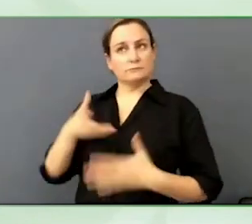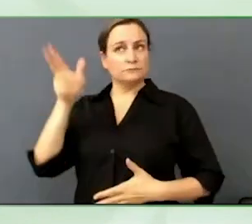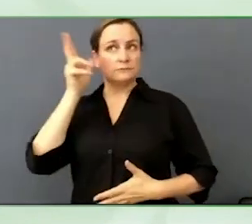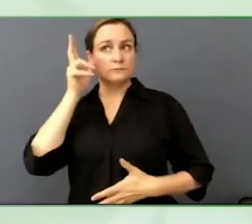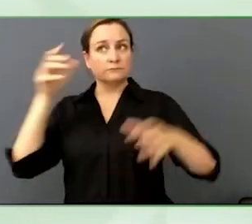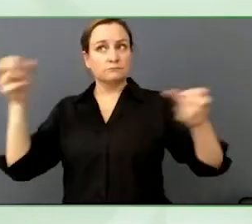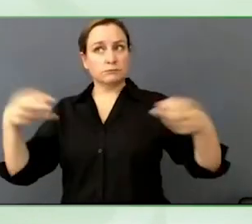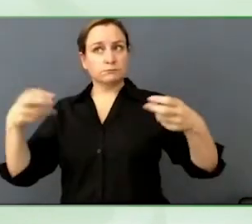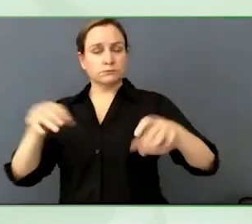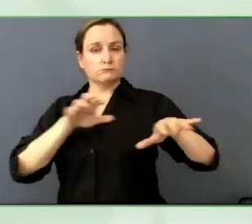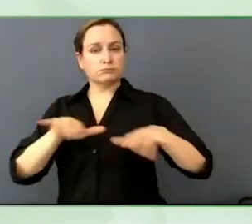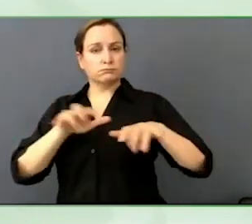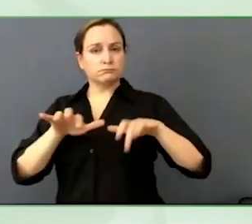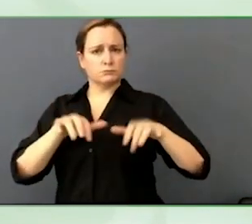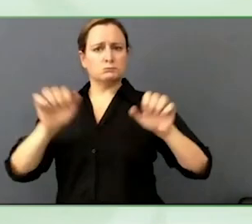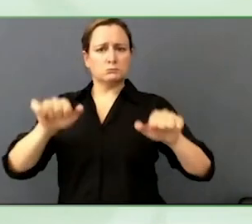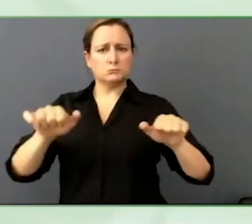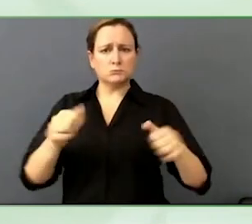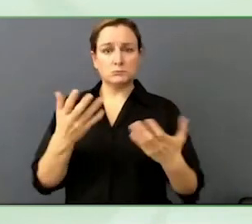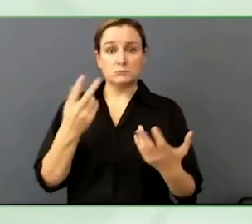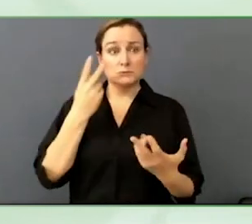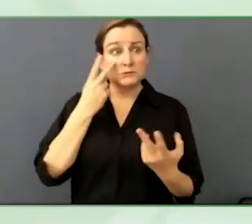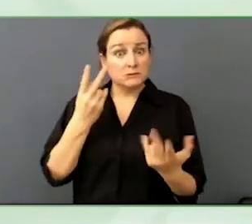So in comes the speech recognition.